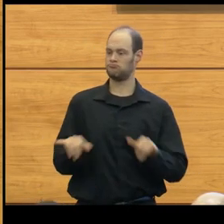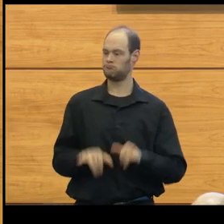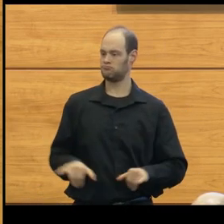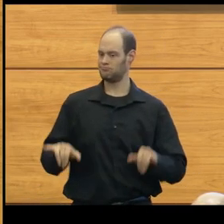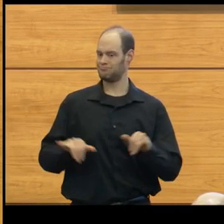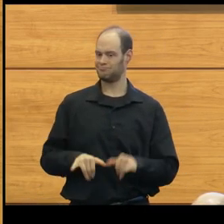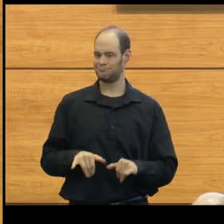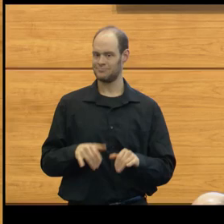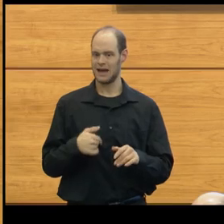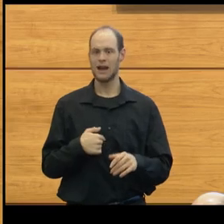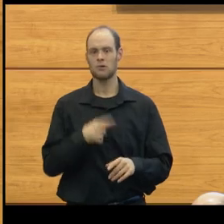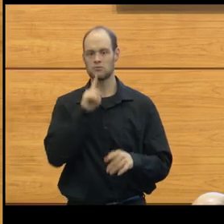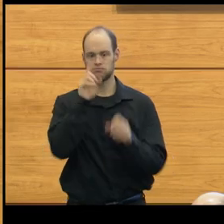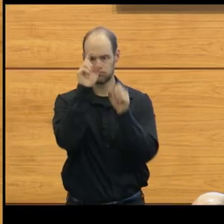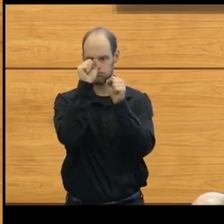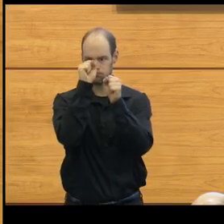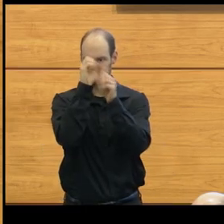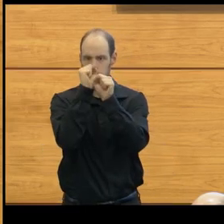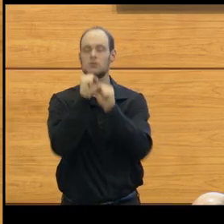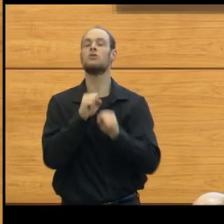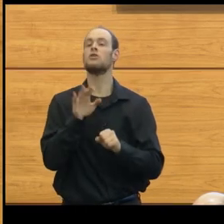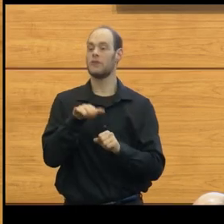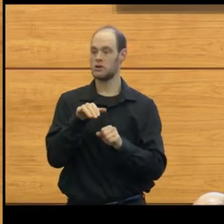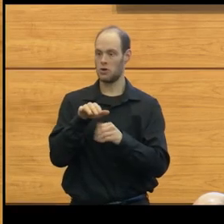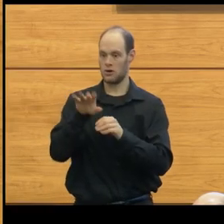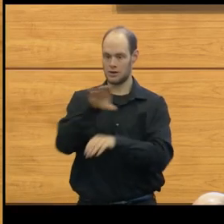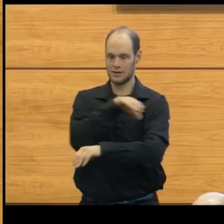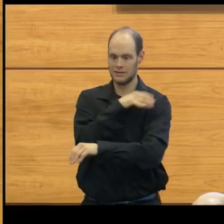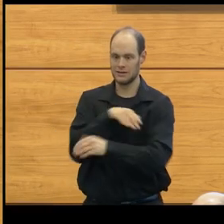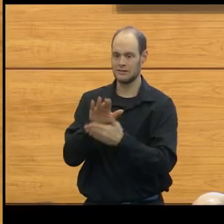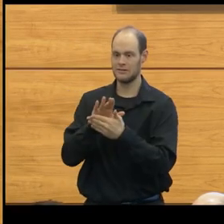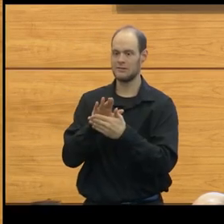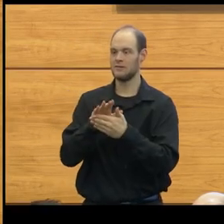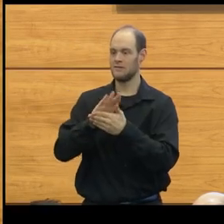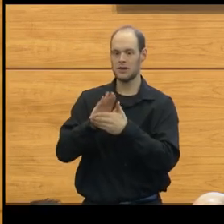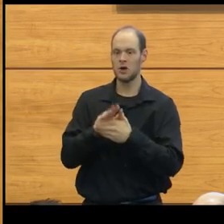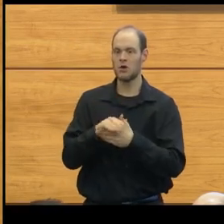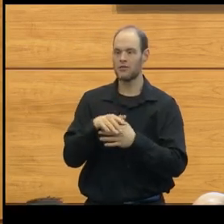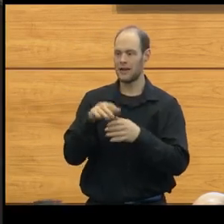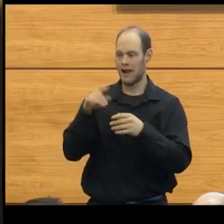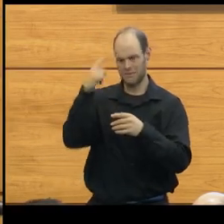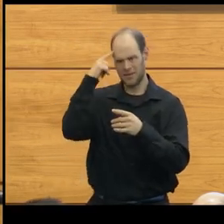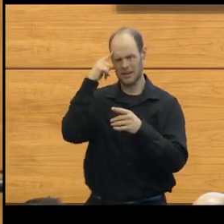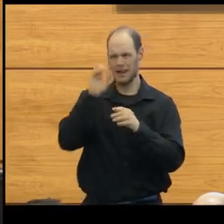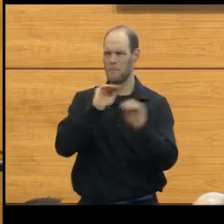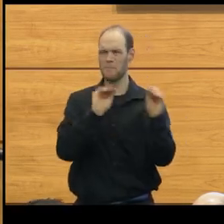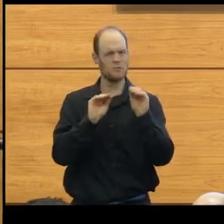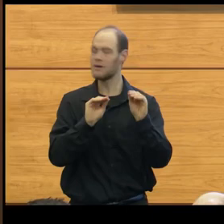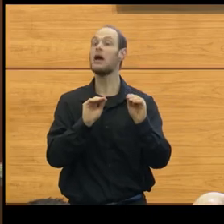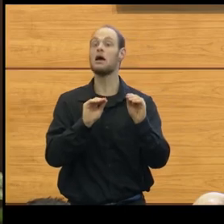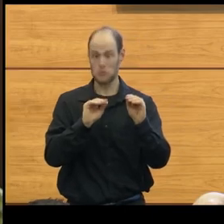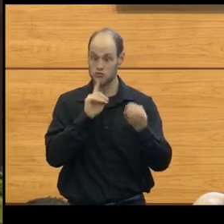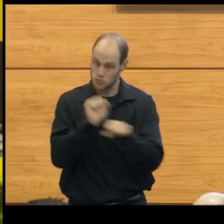and I was quite amazed, in your clinical videos, how much things were moving around. Could you talk a little bit about that,